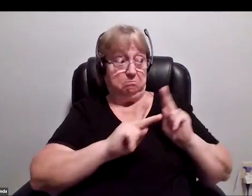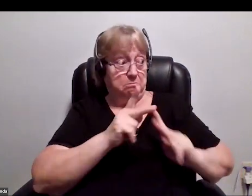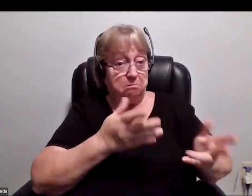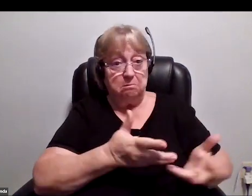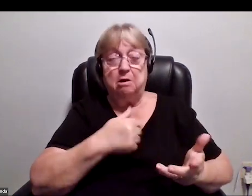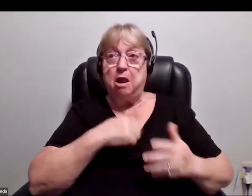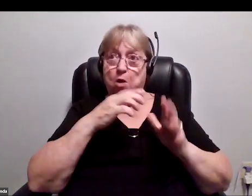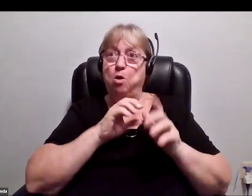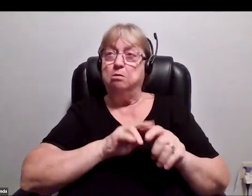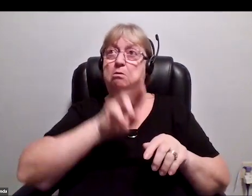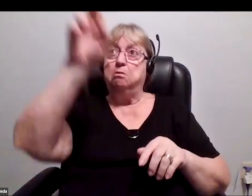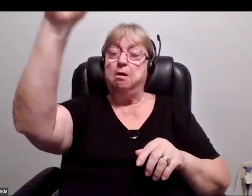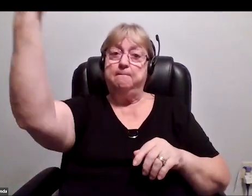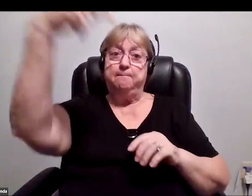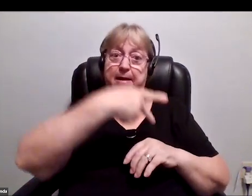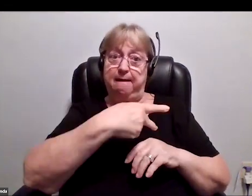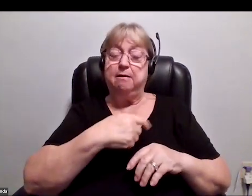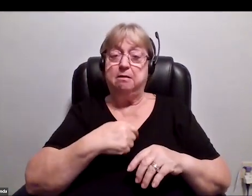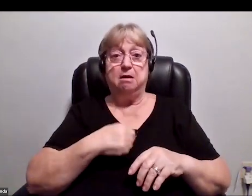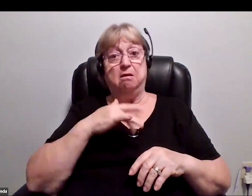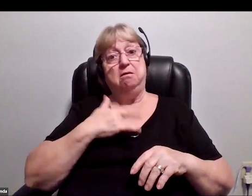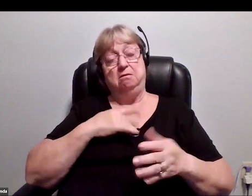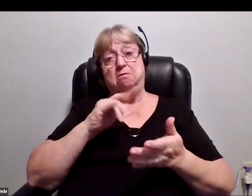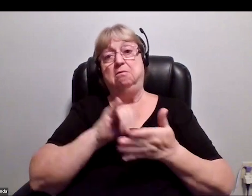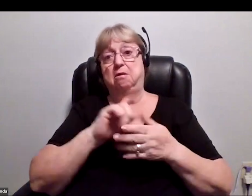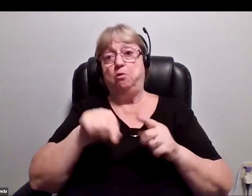I really felt that myself when I was up looking down on Earth,